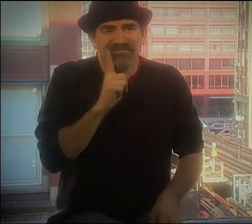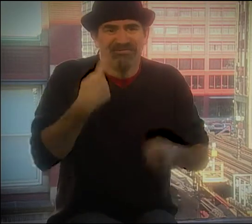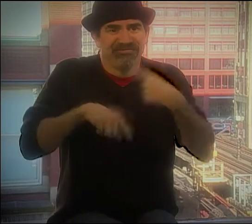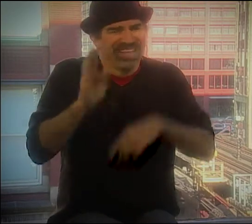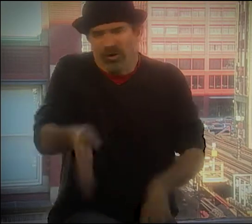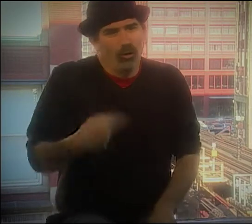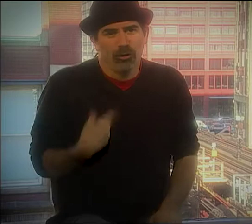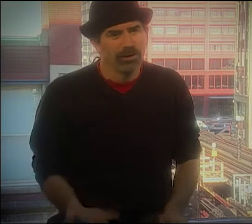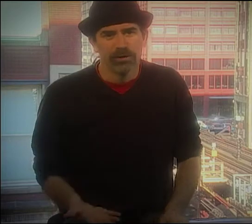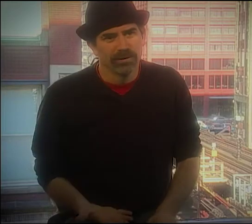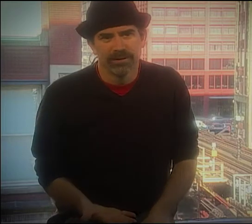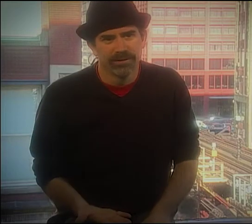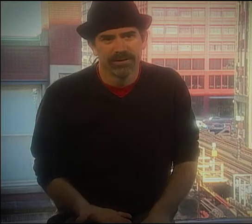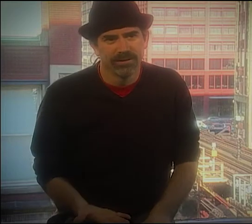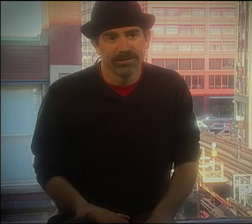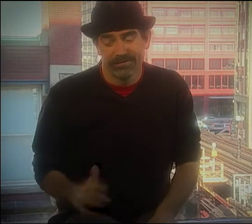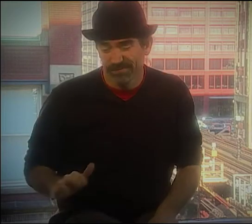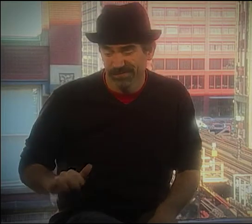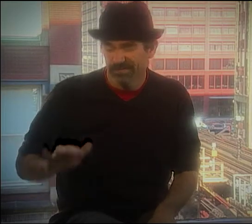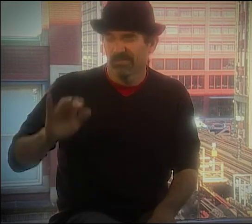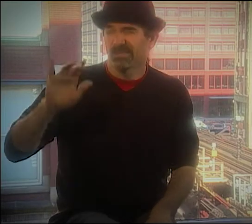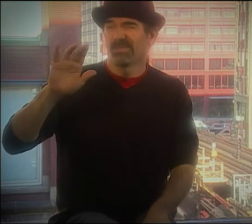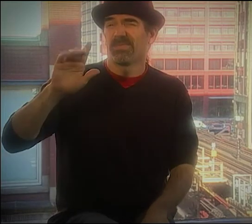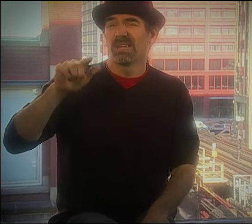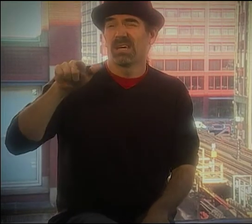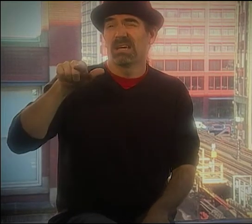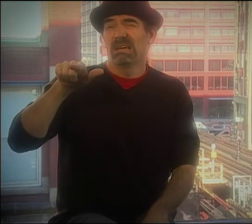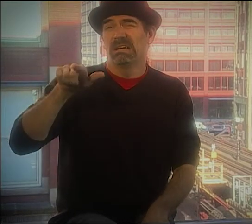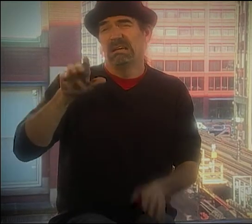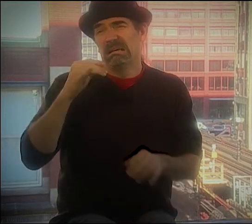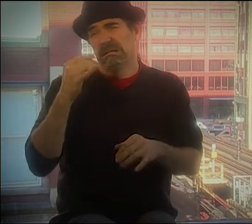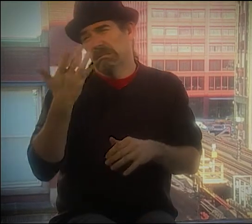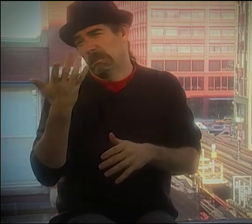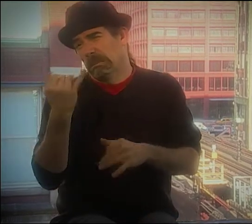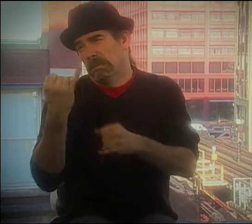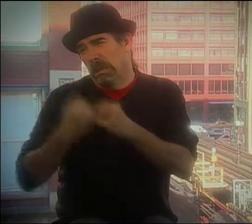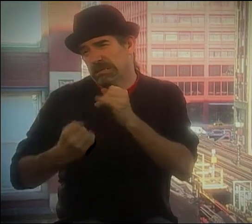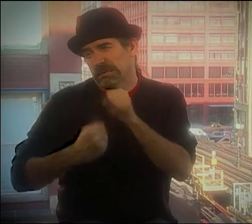GESTURING. I DIDN'T KNOW ANY DEAF PEOPLE UNTIL...LET'S SEE,